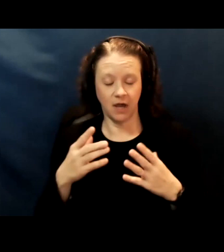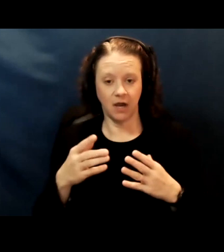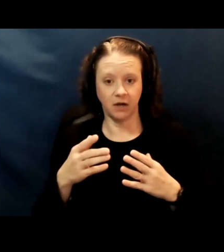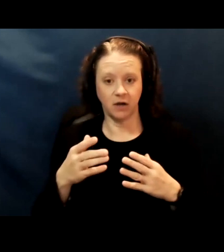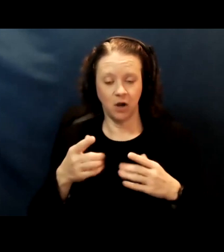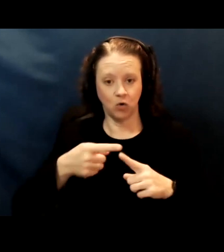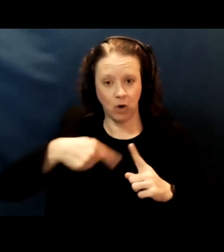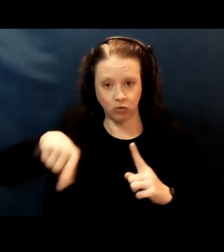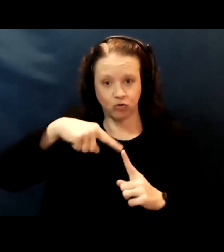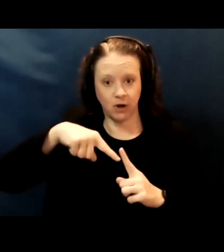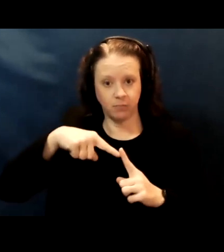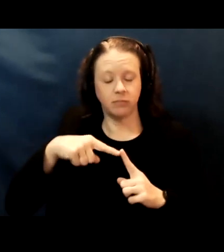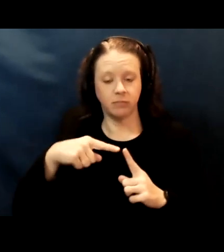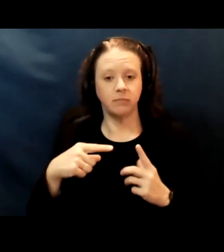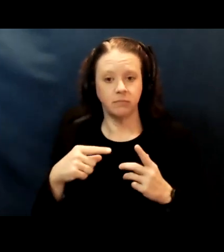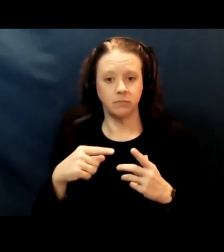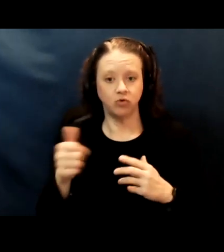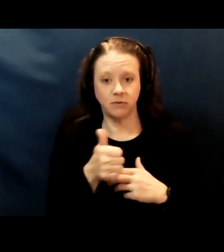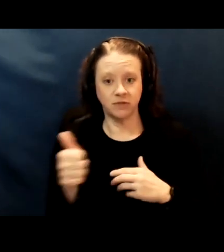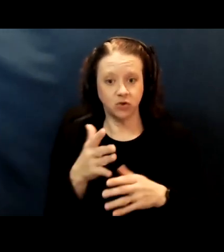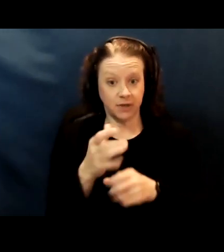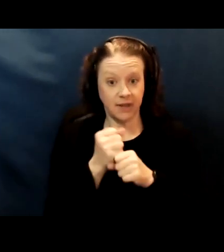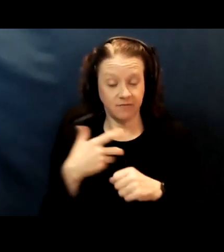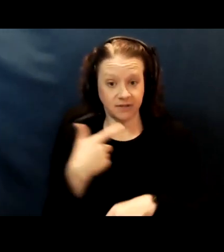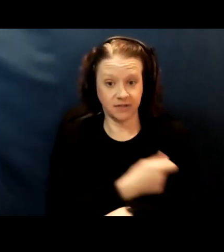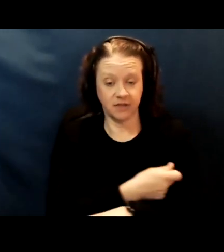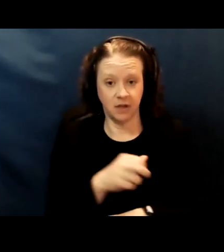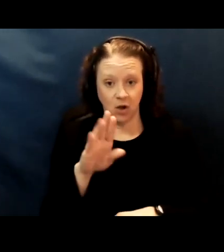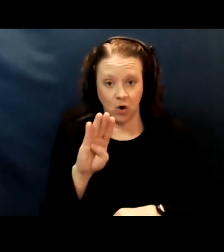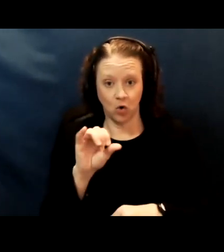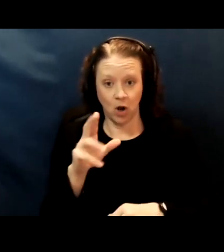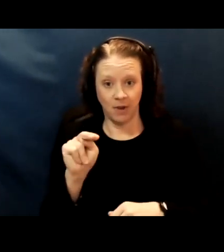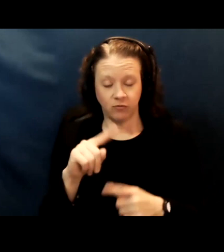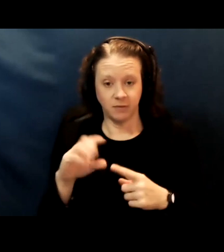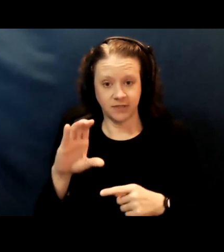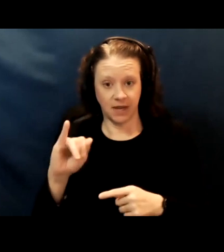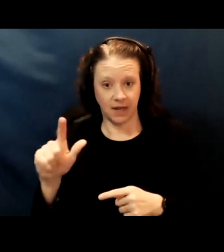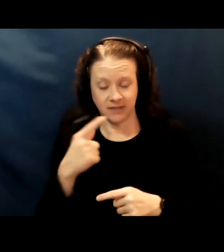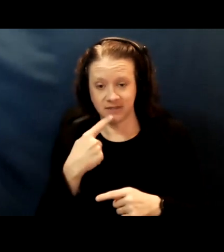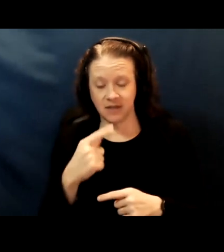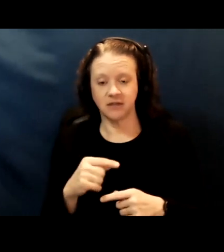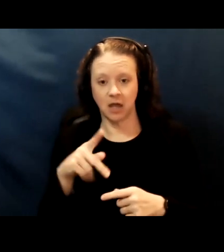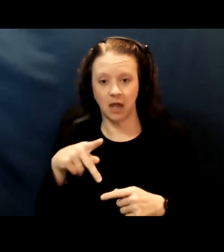And Robin Earth from CIL shared that paratransit requires exact fare,